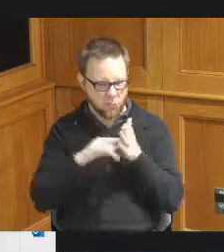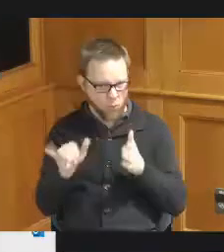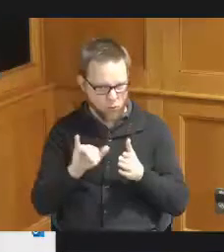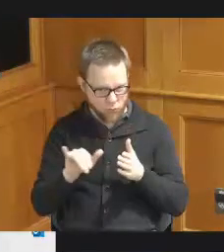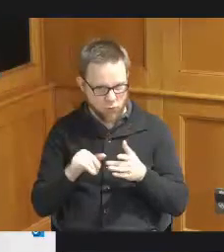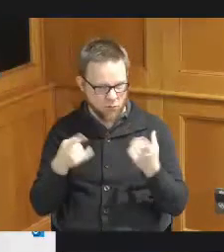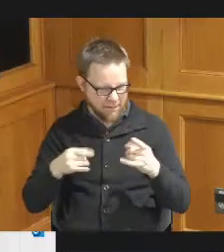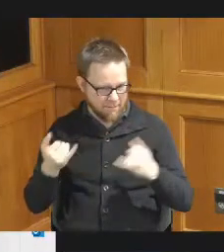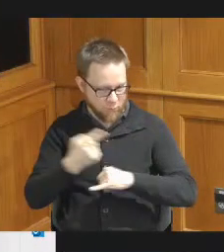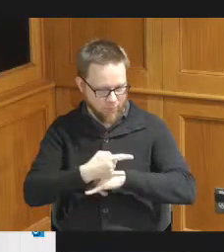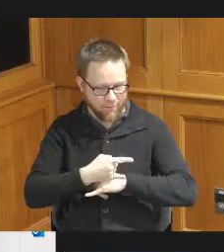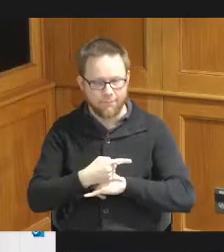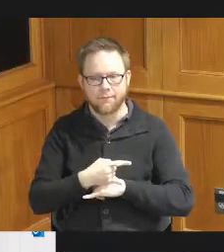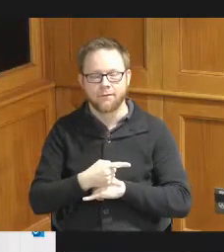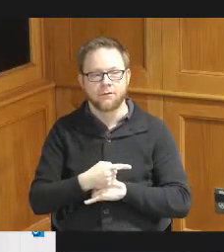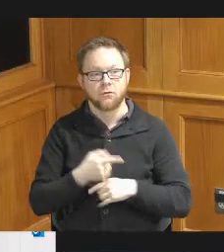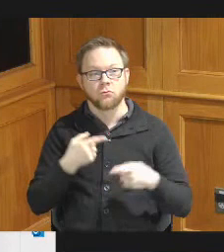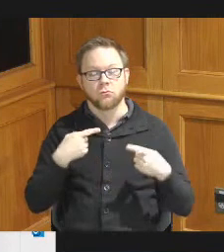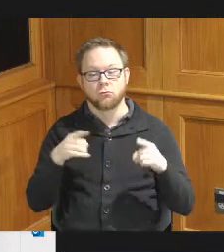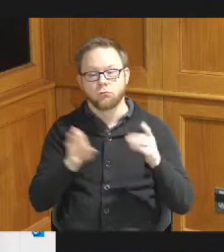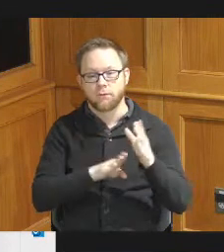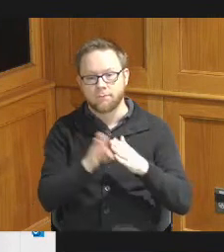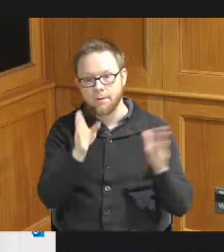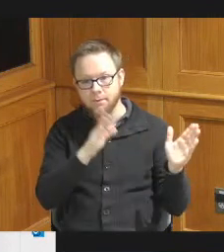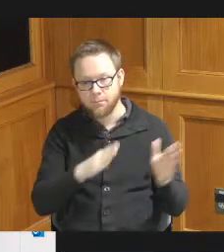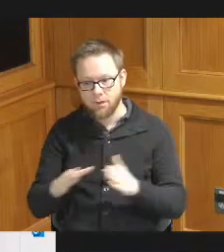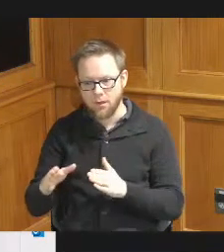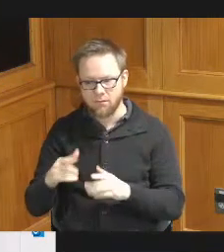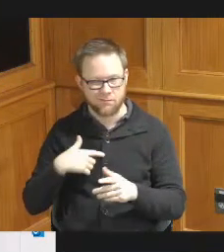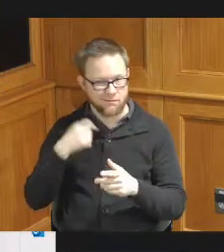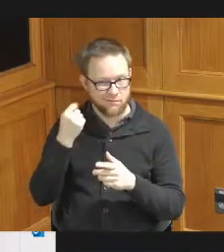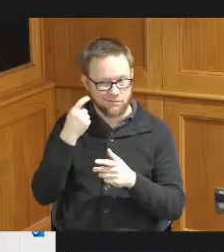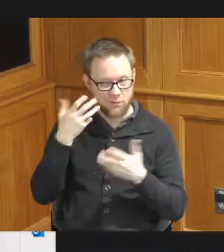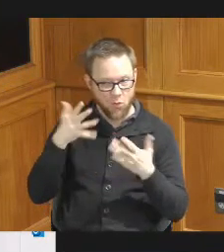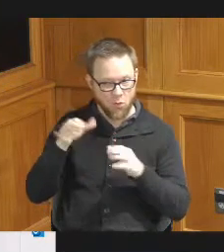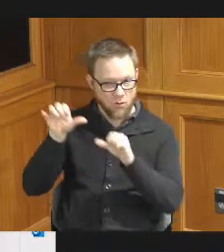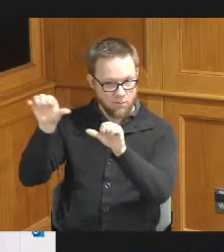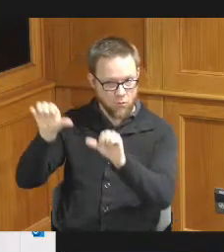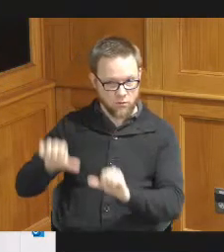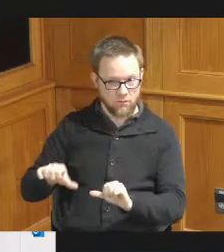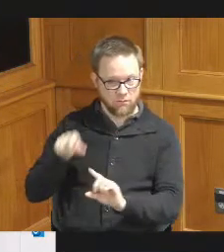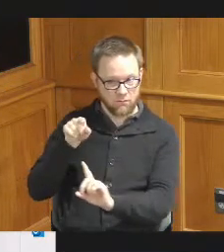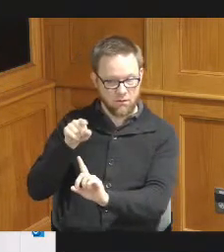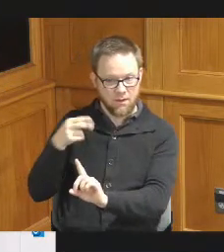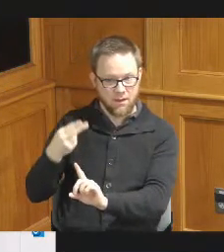and then in the development of the plan which has already been posted to the Hamilton County's